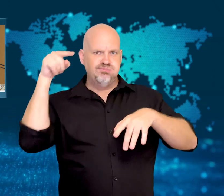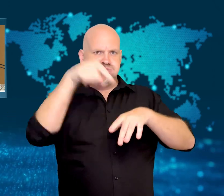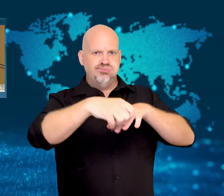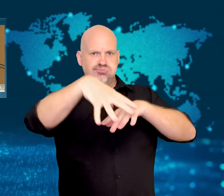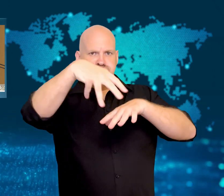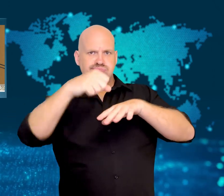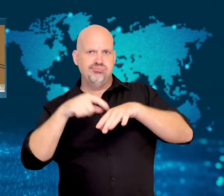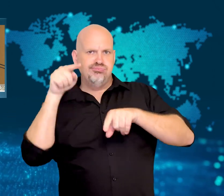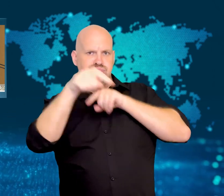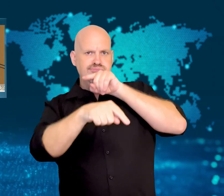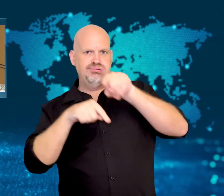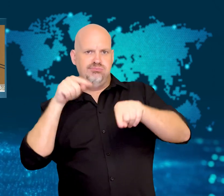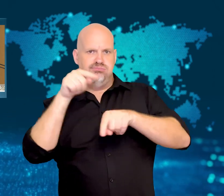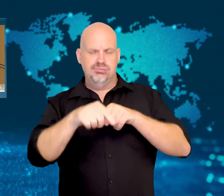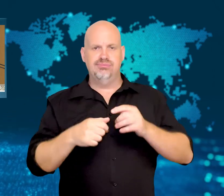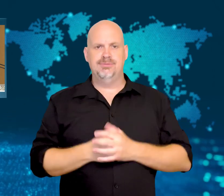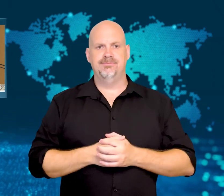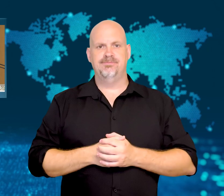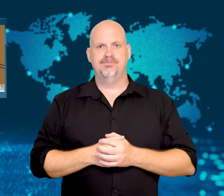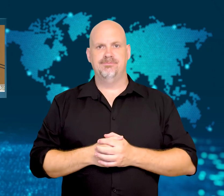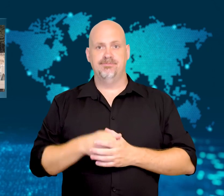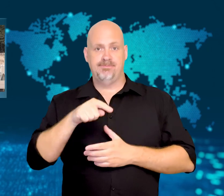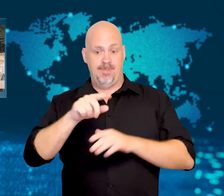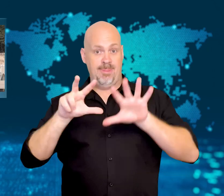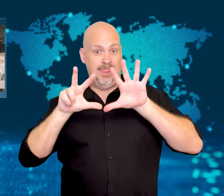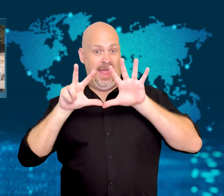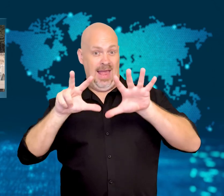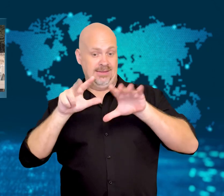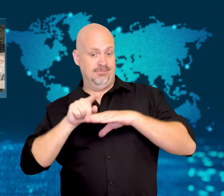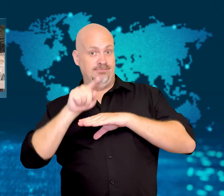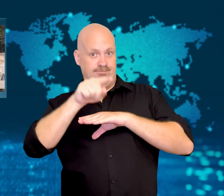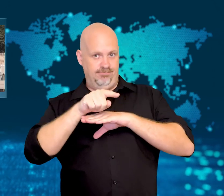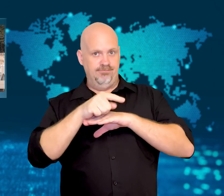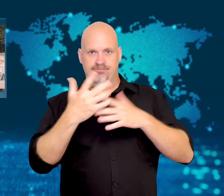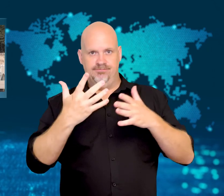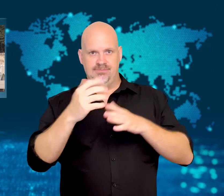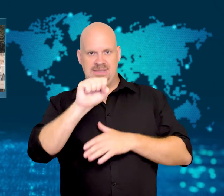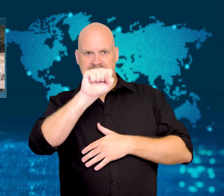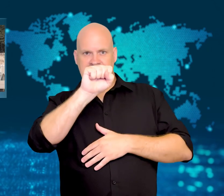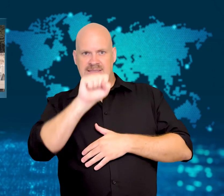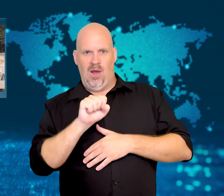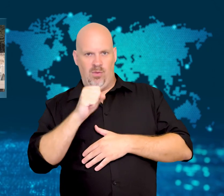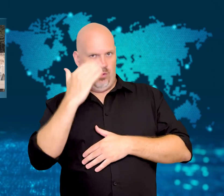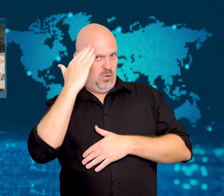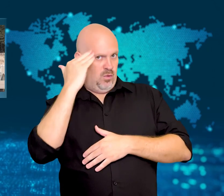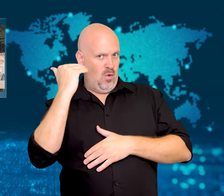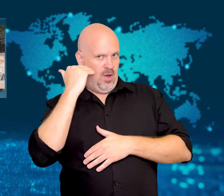The eight army tactical missiles were fired into